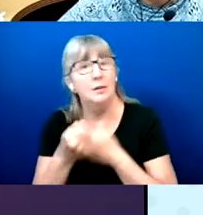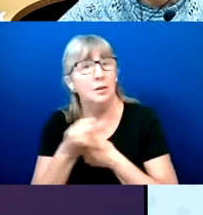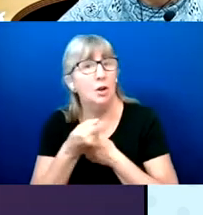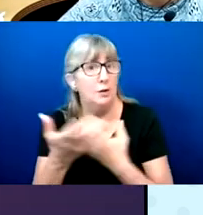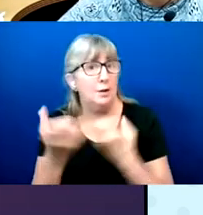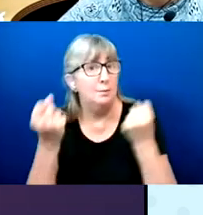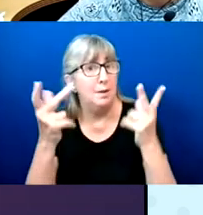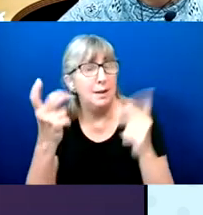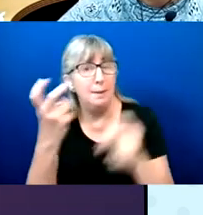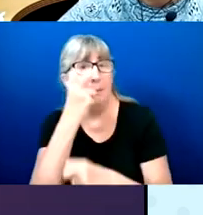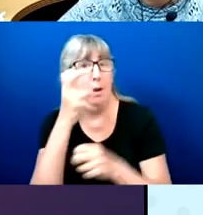Main blind voters actually don't have printers.